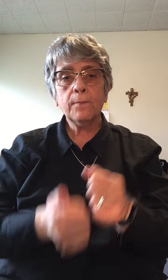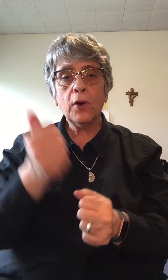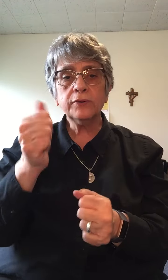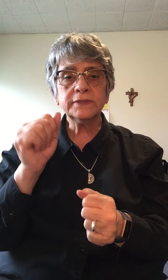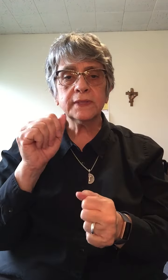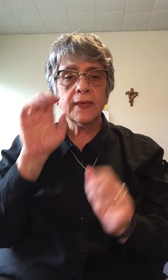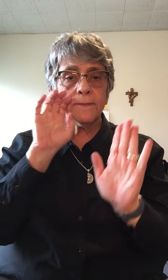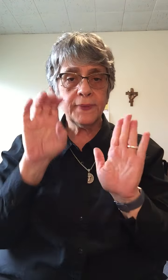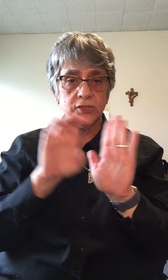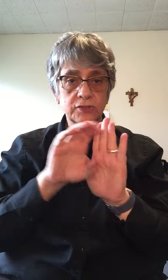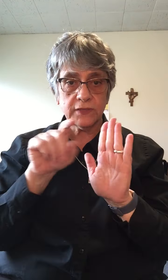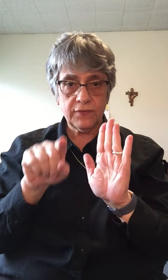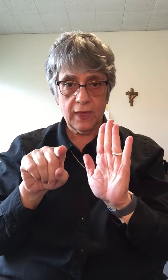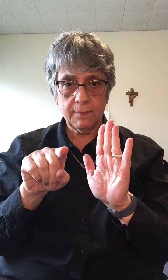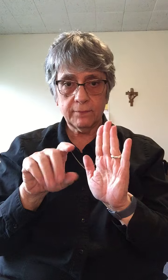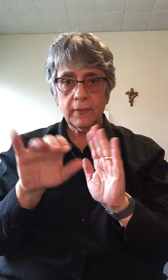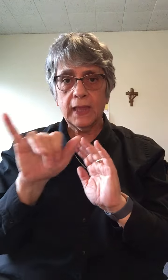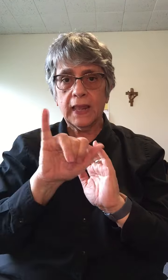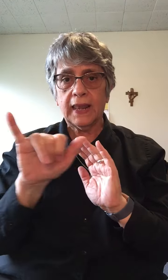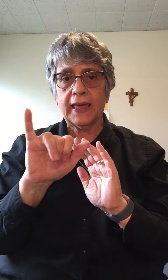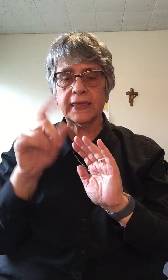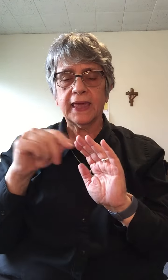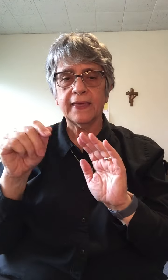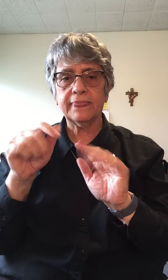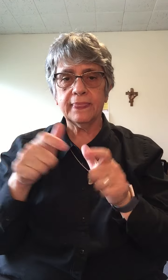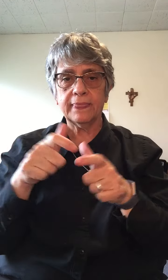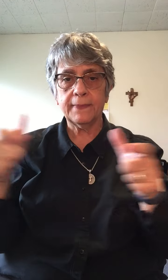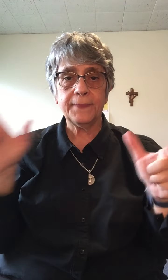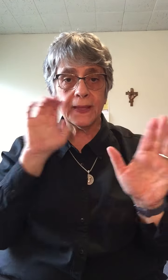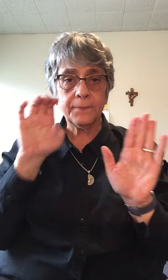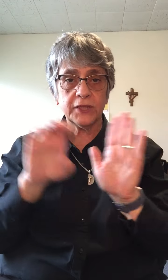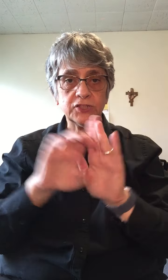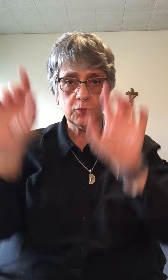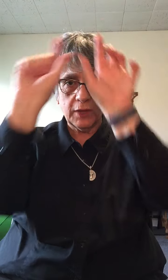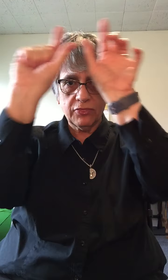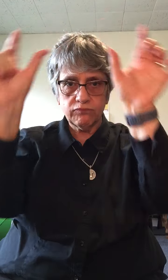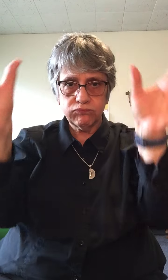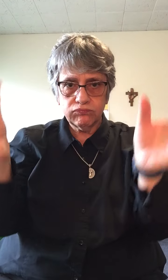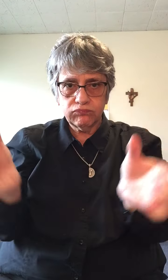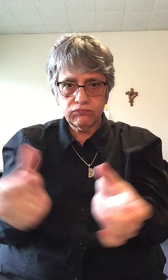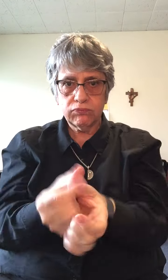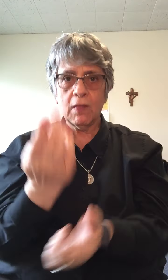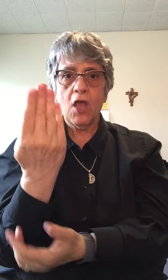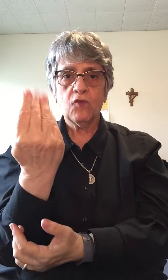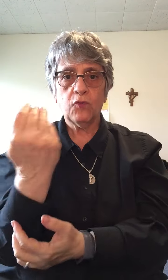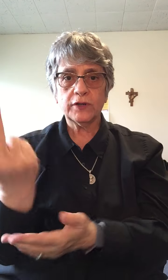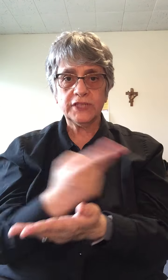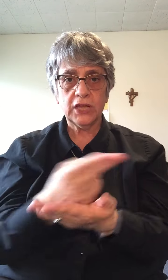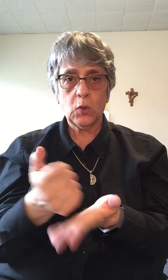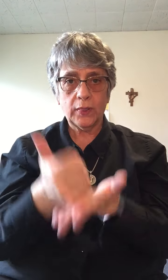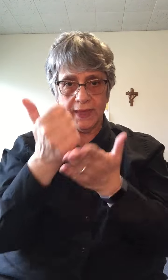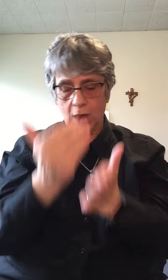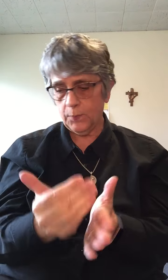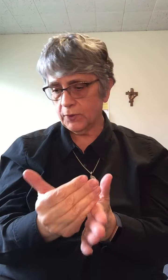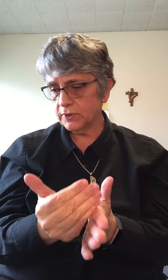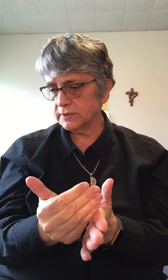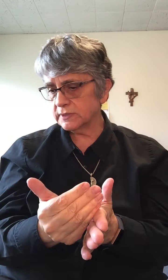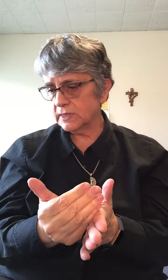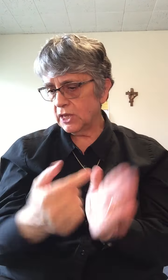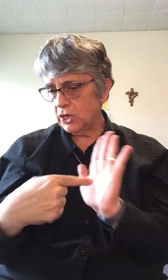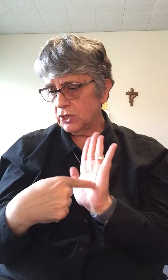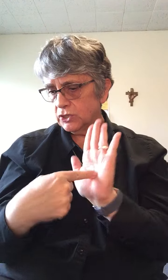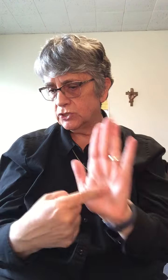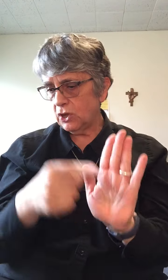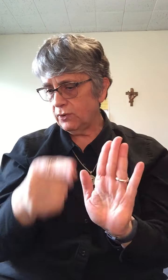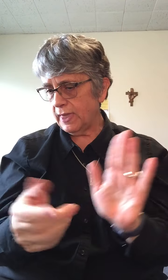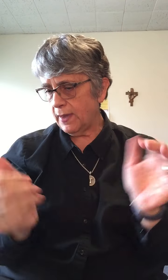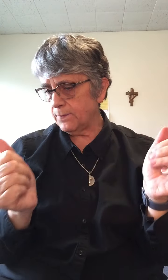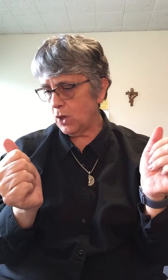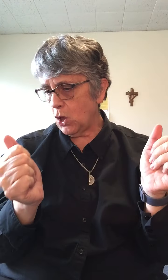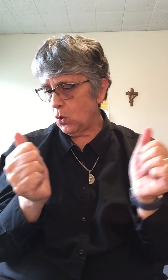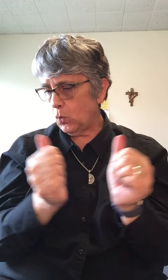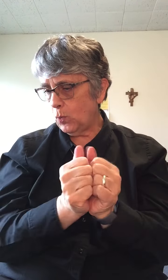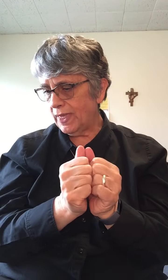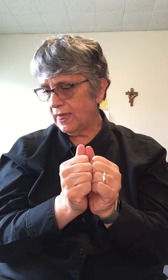Those pictures of him, like in the big picture with 14 Holy Helpers, show him with